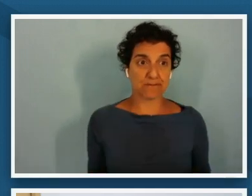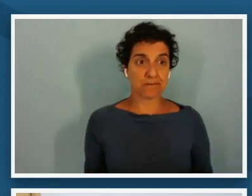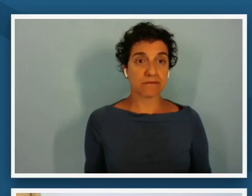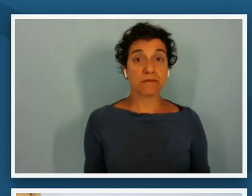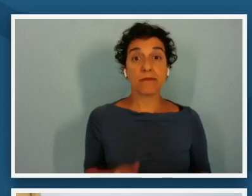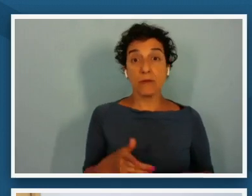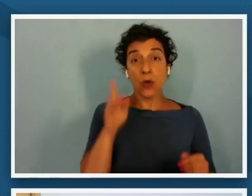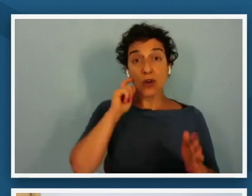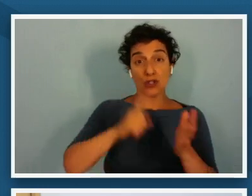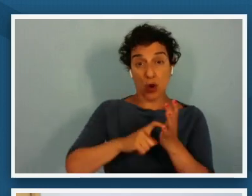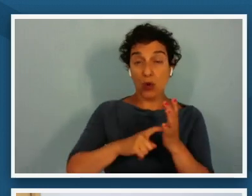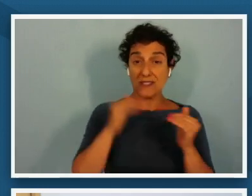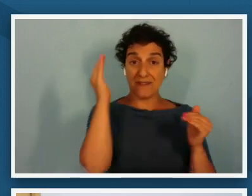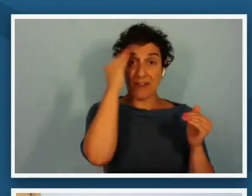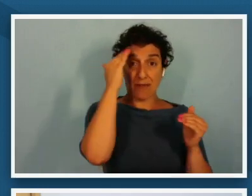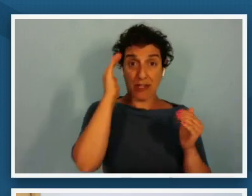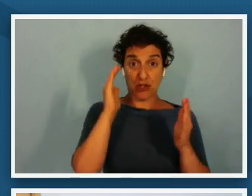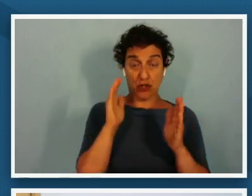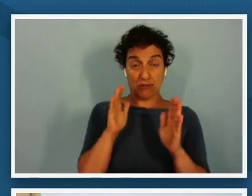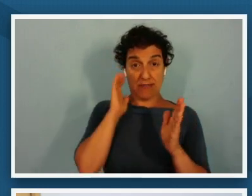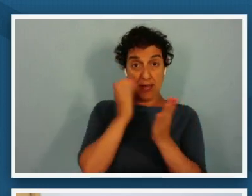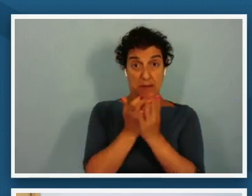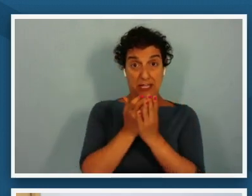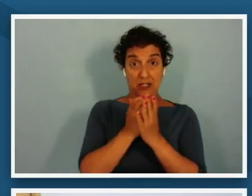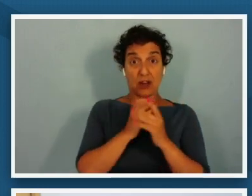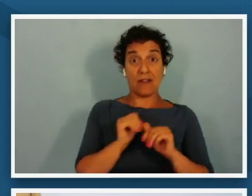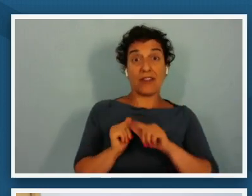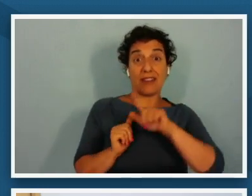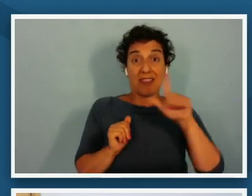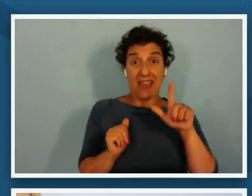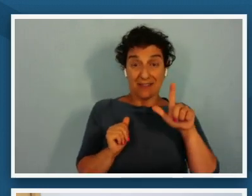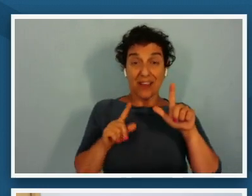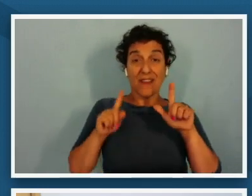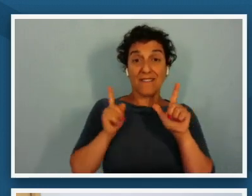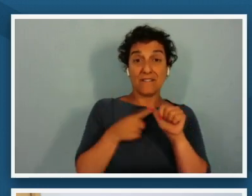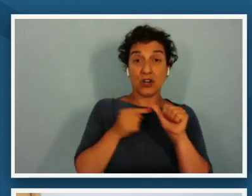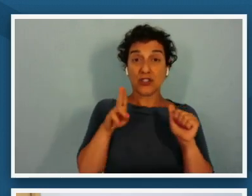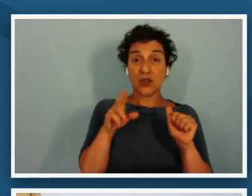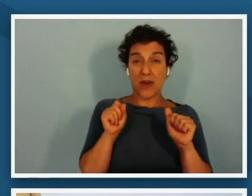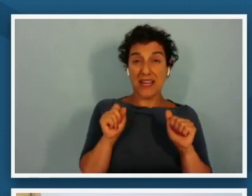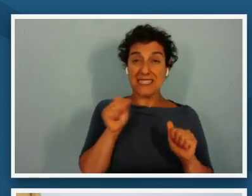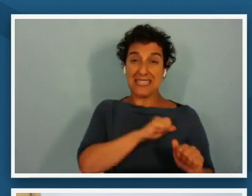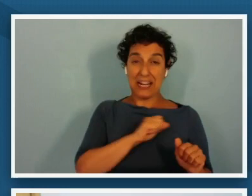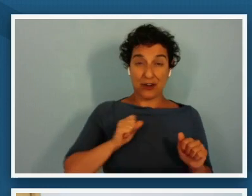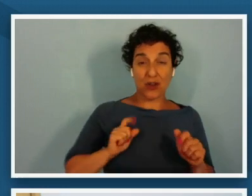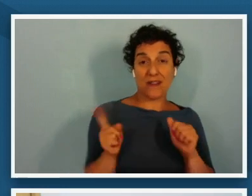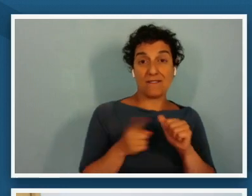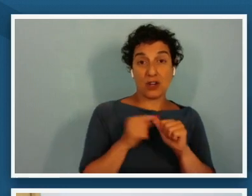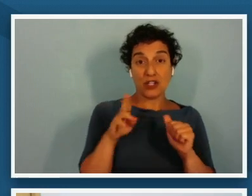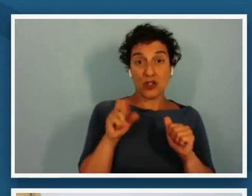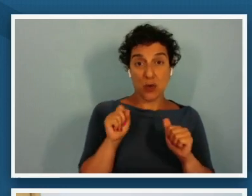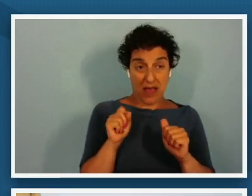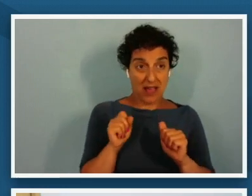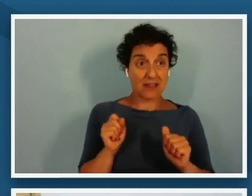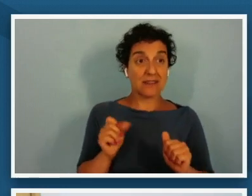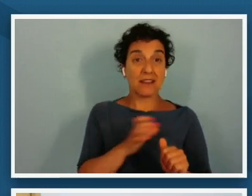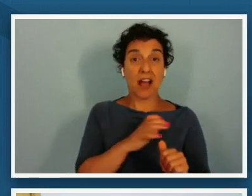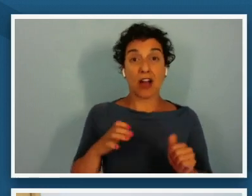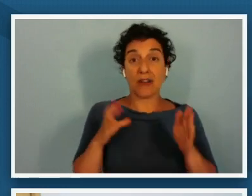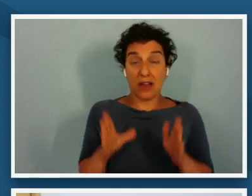to the left of the first u.s senator and first u.s congressman to the first african-american u.s senator and